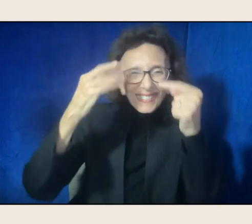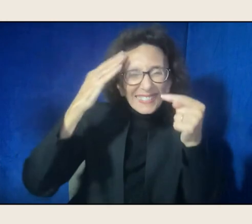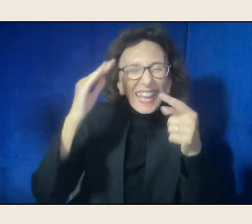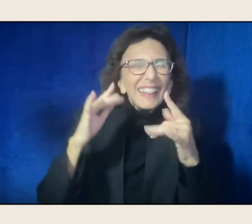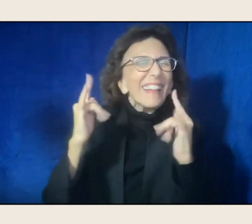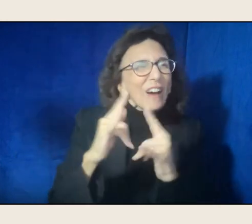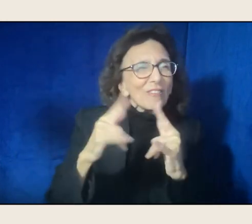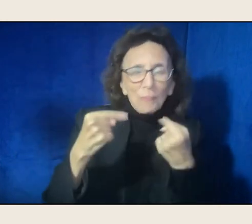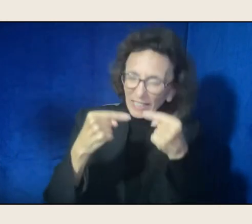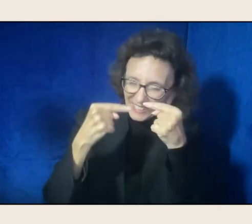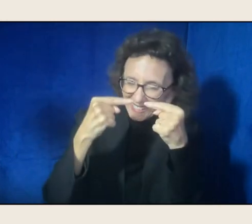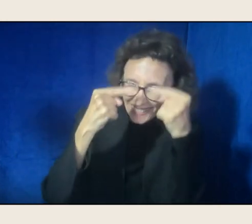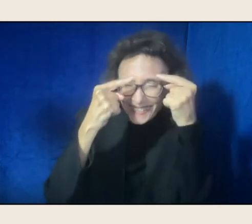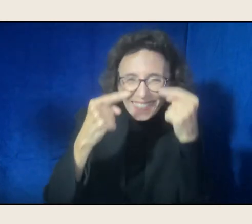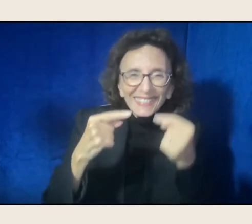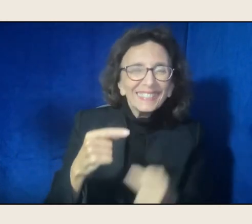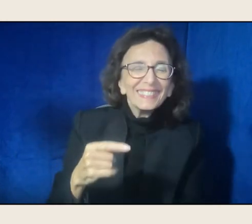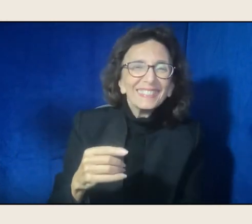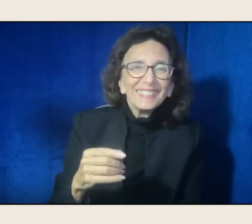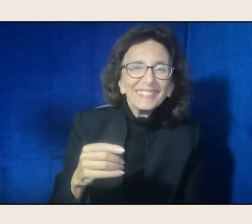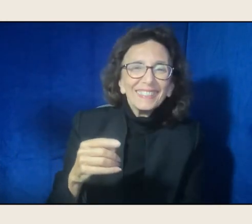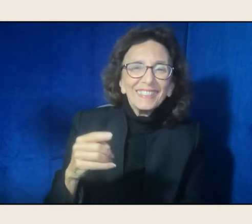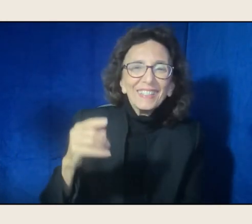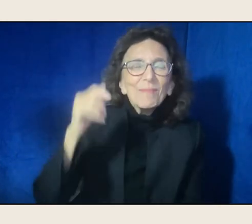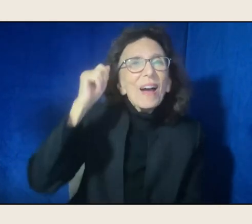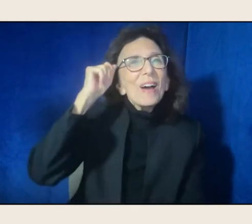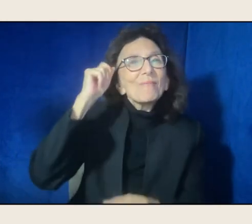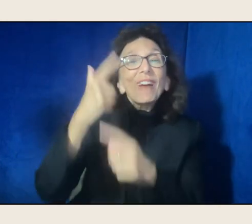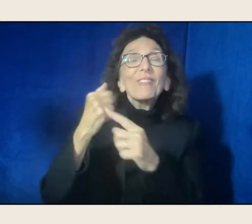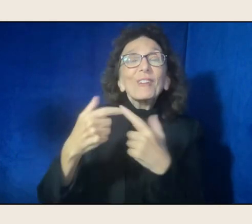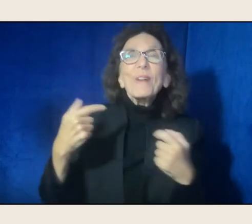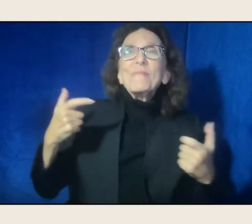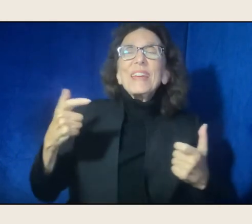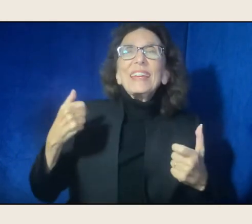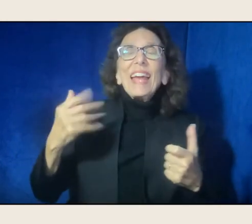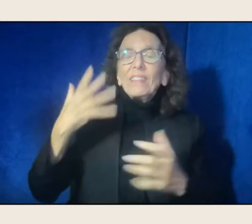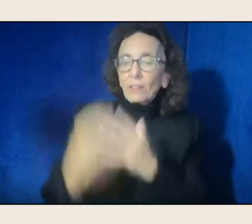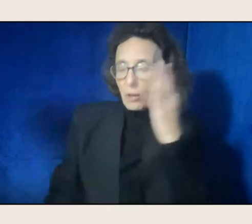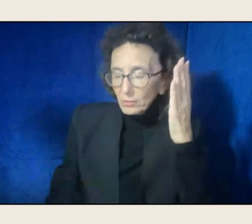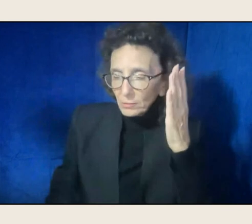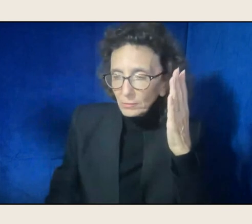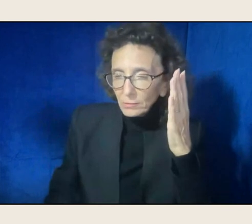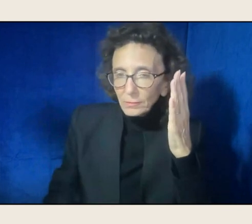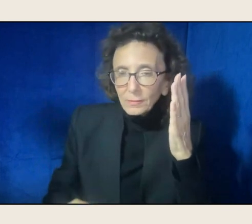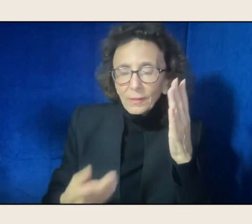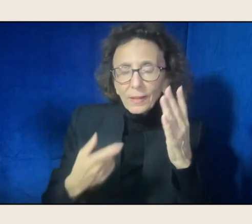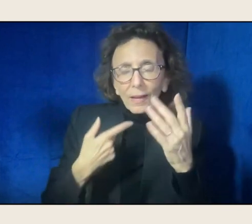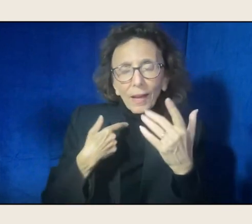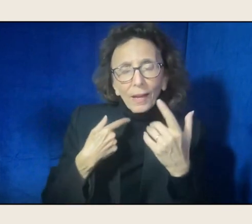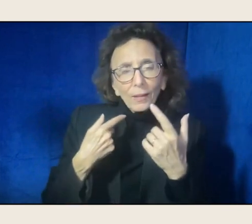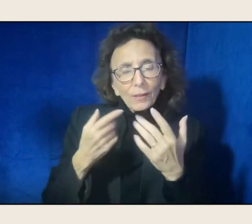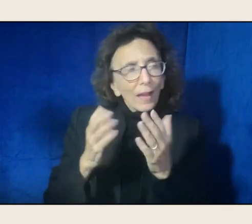And he was big, and then he was gone. And I was trying to write a poem, I was asked to write a poem, and I was very honored,